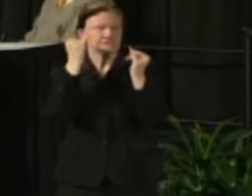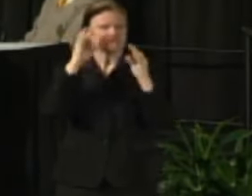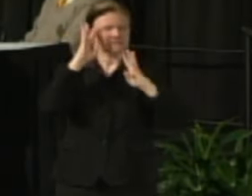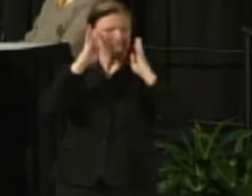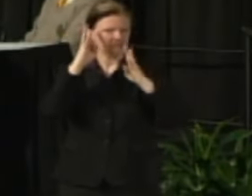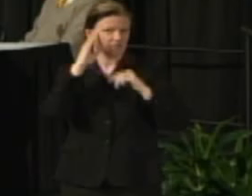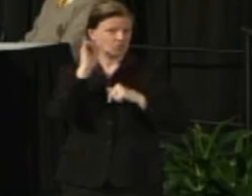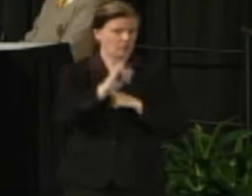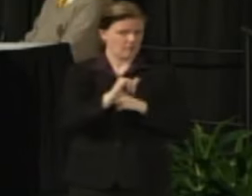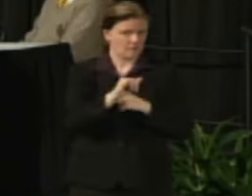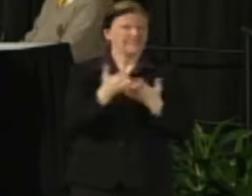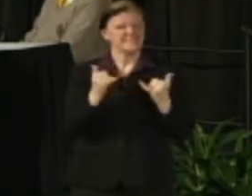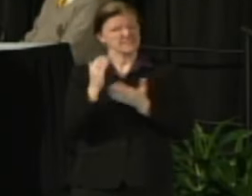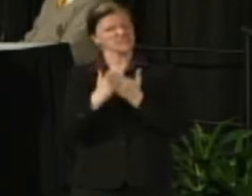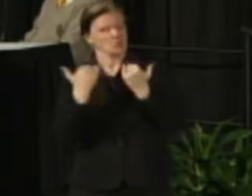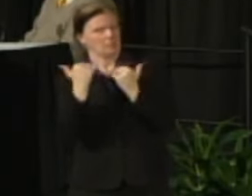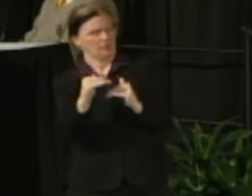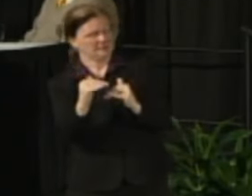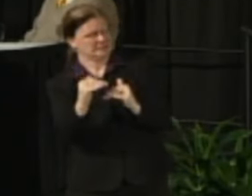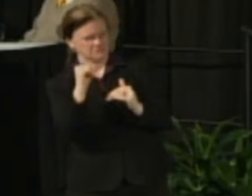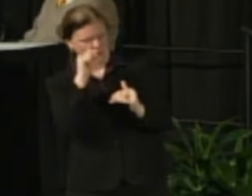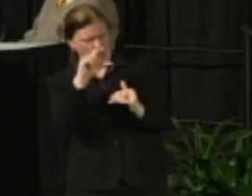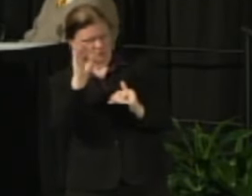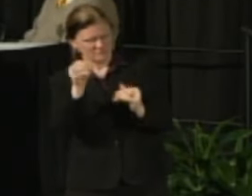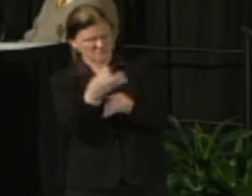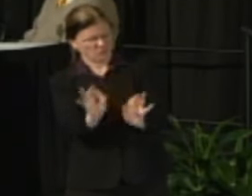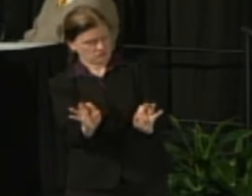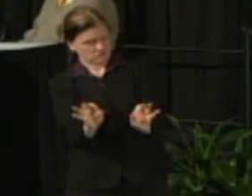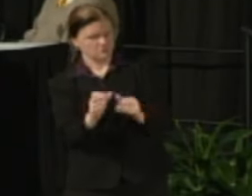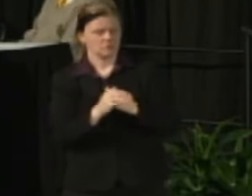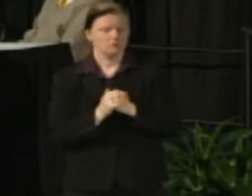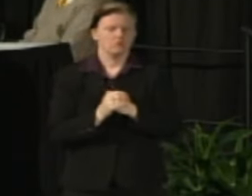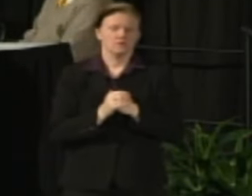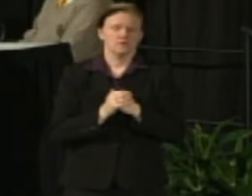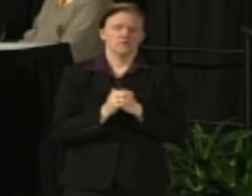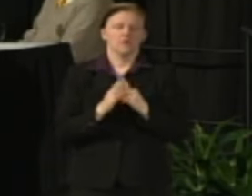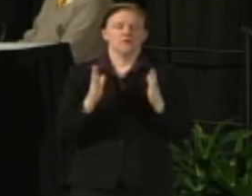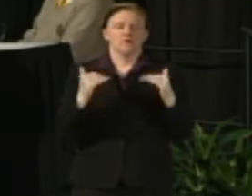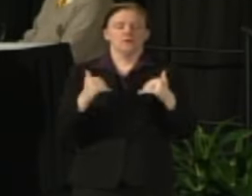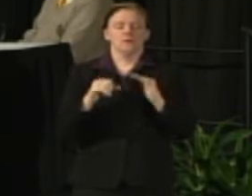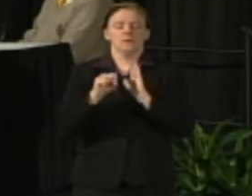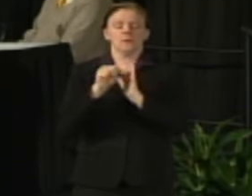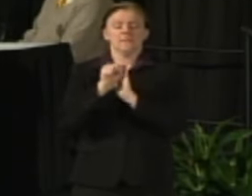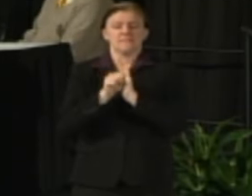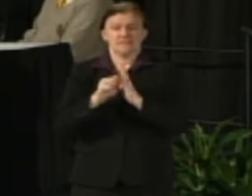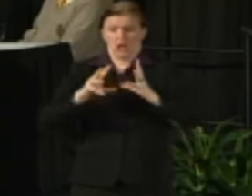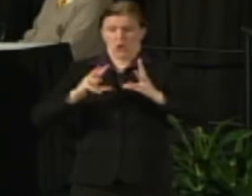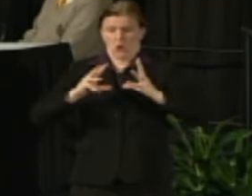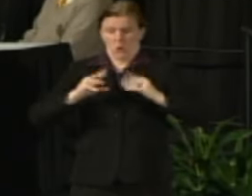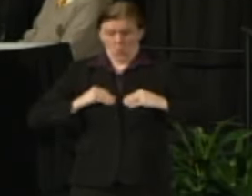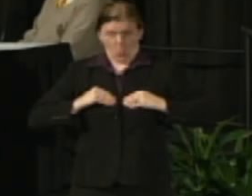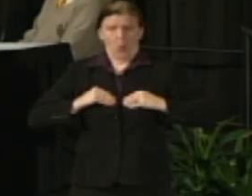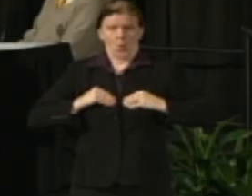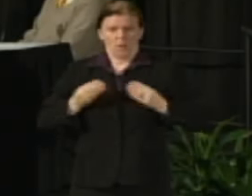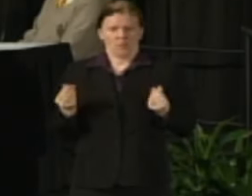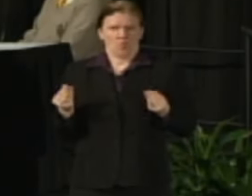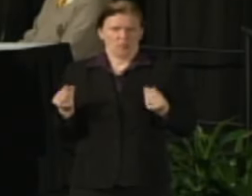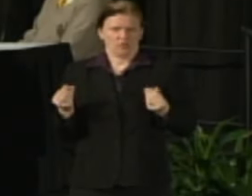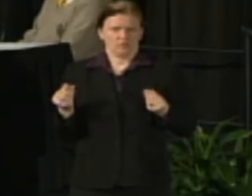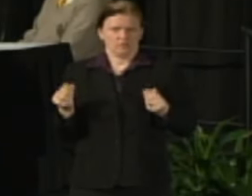They are still some limitations there as well. The state would own all of Board of Regents property that is currently Board